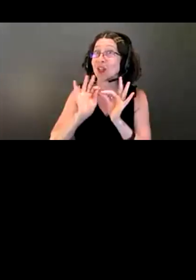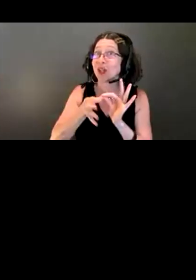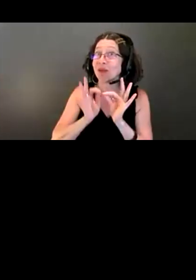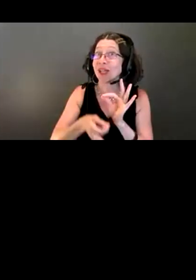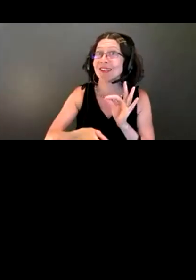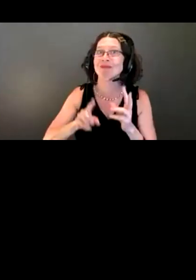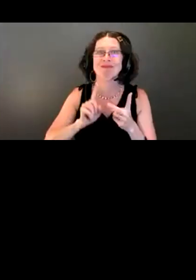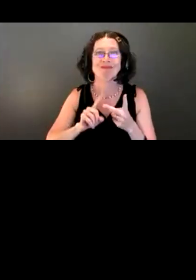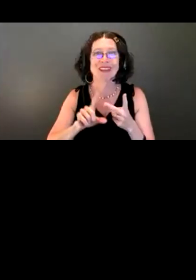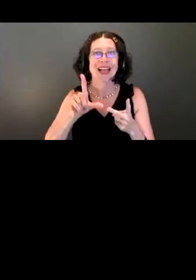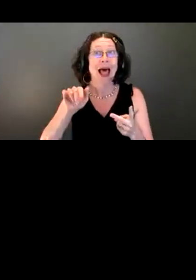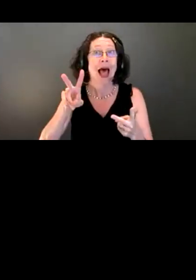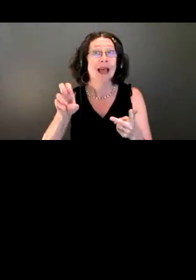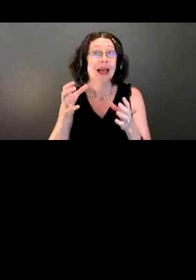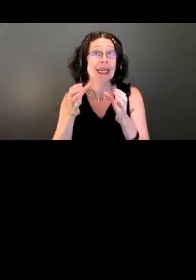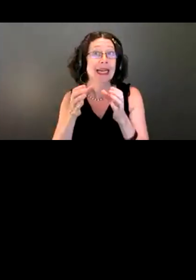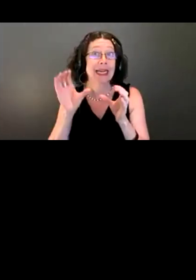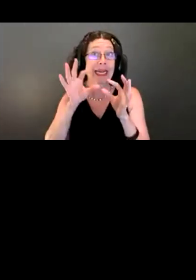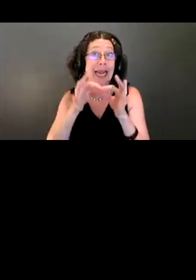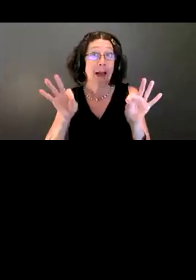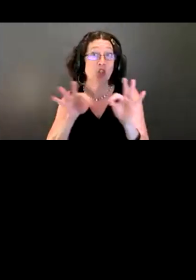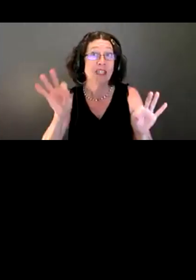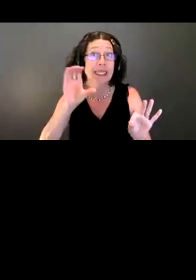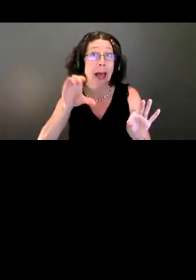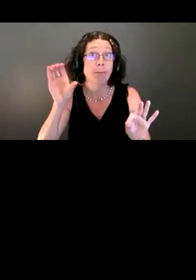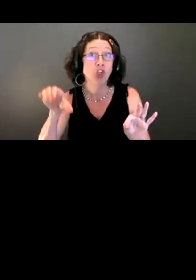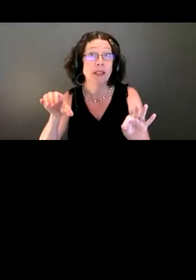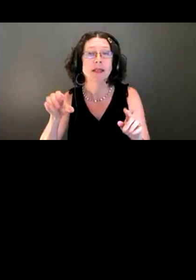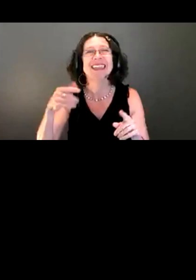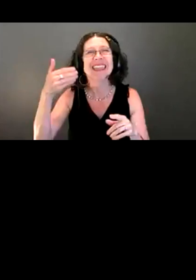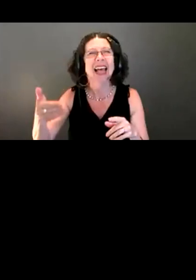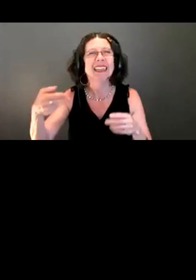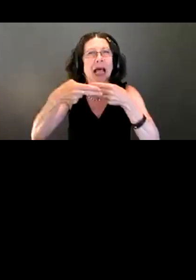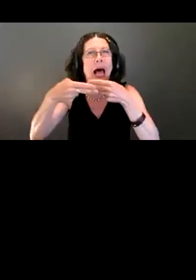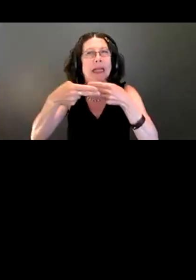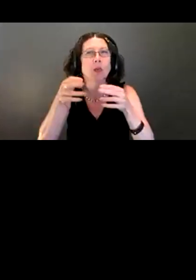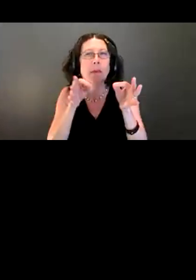In the next few slides, we will go over how participants can customize those options to their needs.